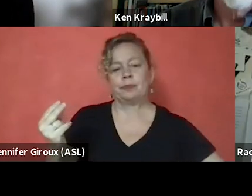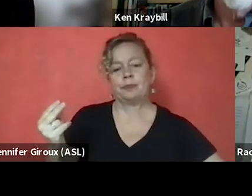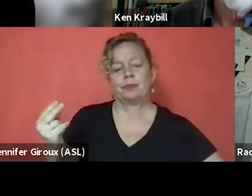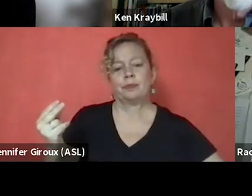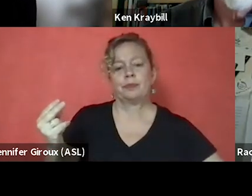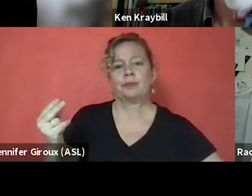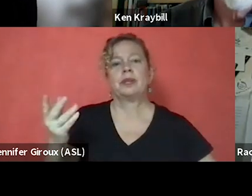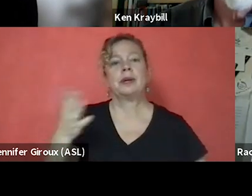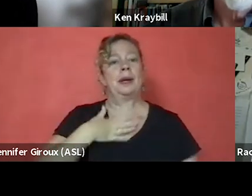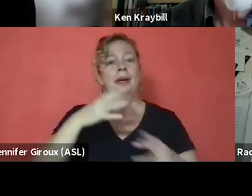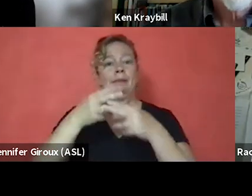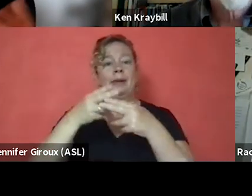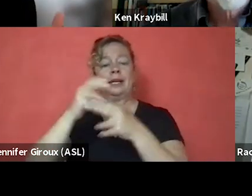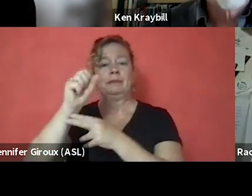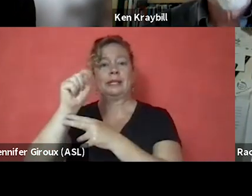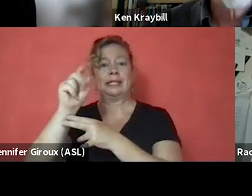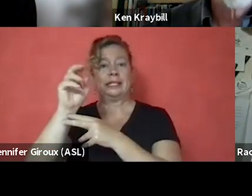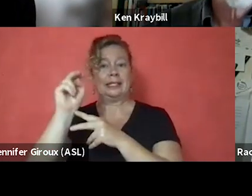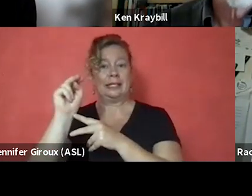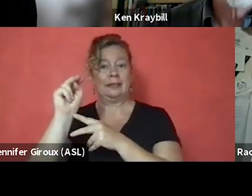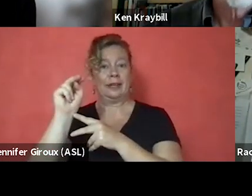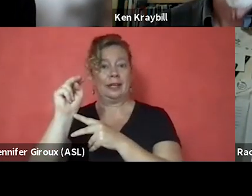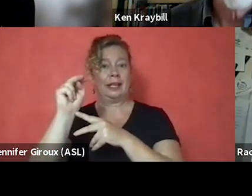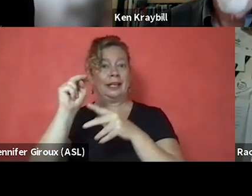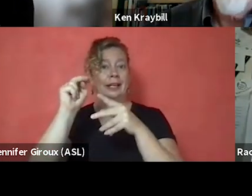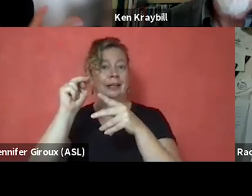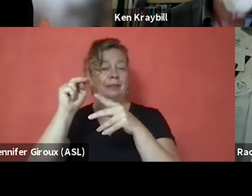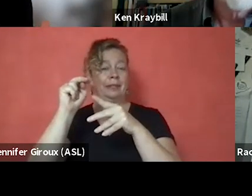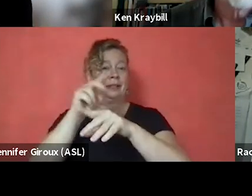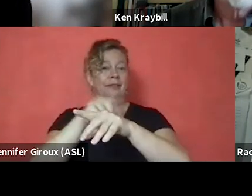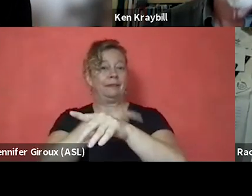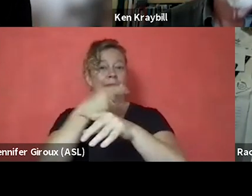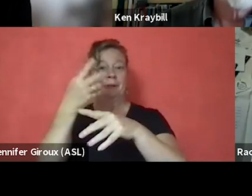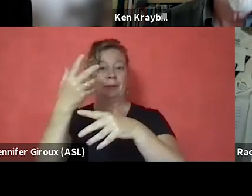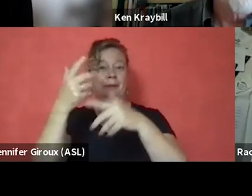I'm in long-term recovery. From the big five of behavioral health challenges,